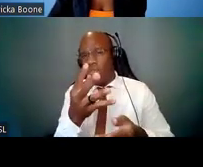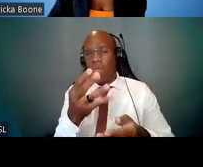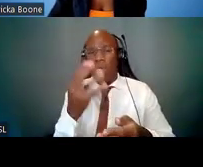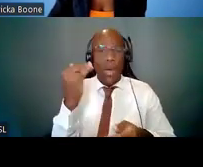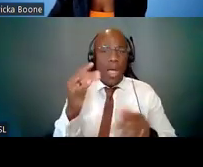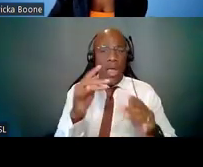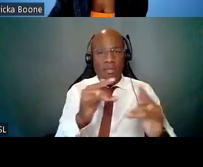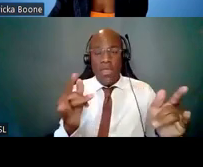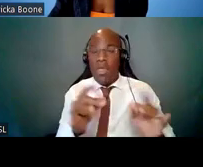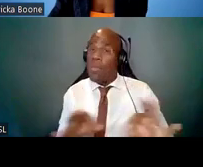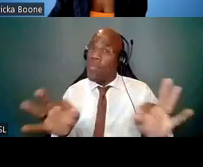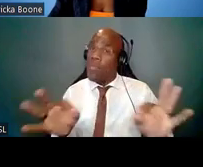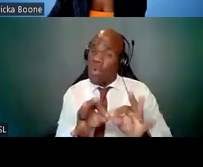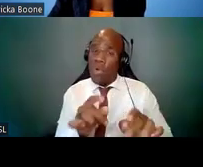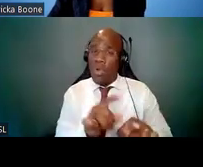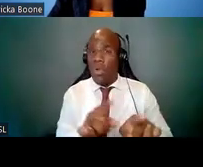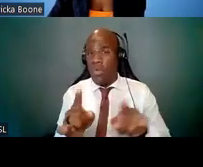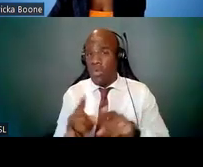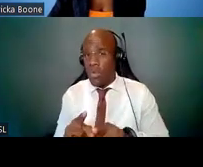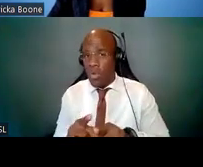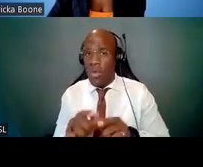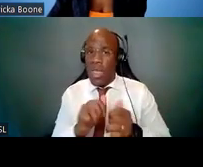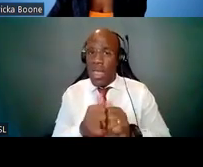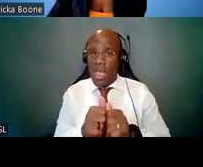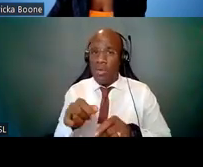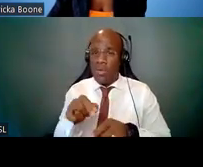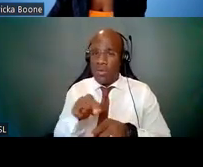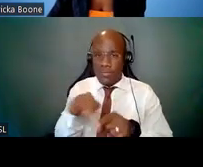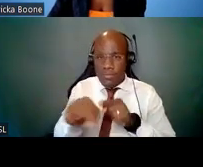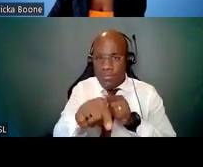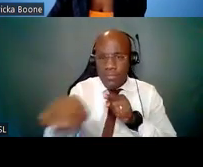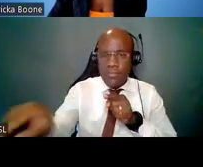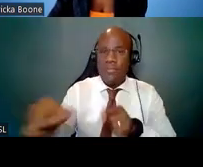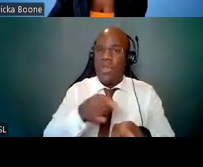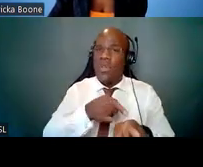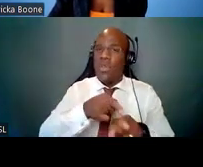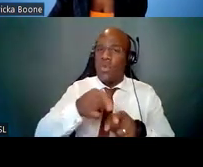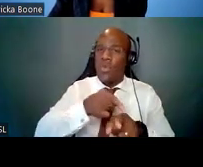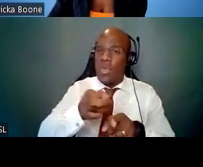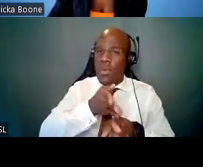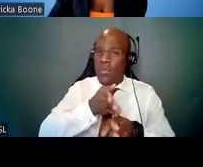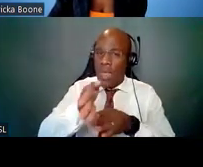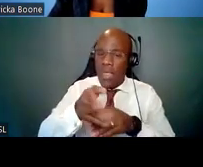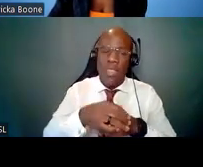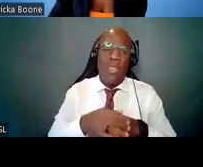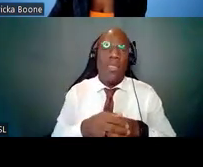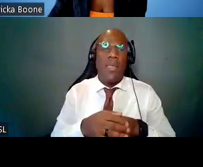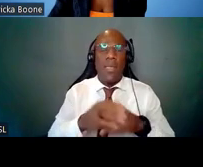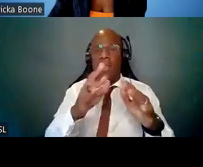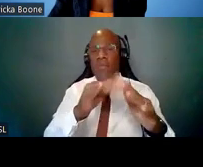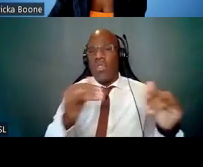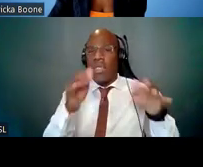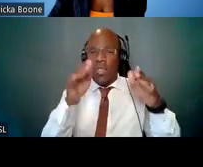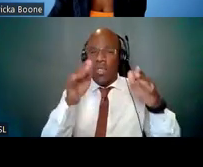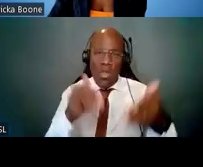but information on how to navigate career pathways, diversity targeted funding opportunities, reports and data,